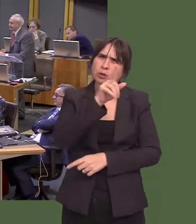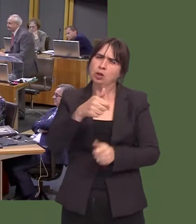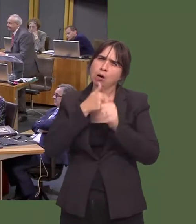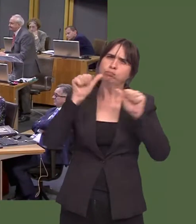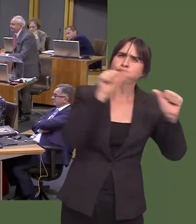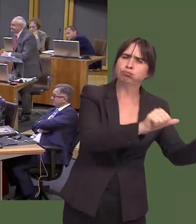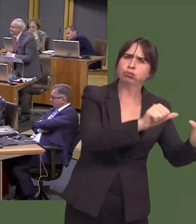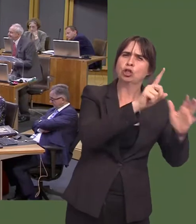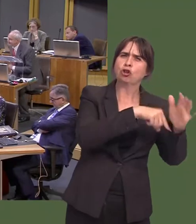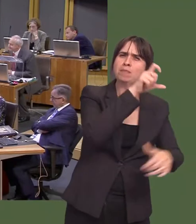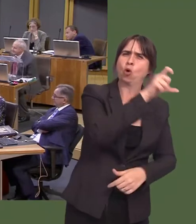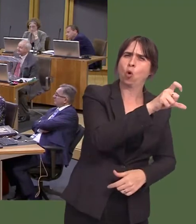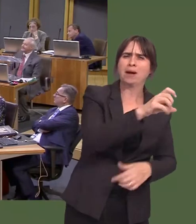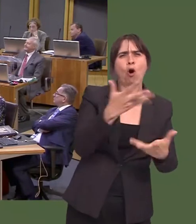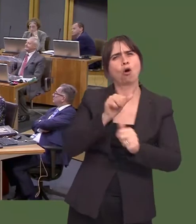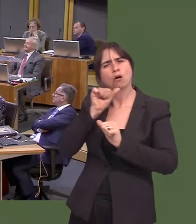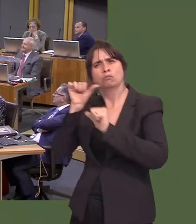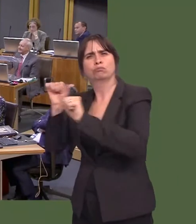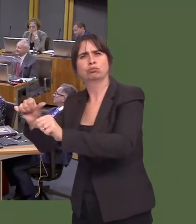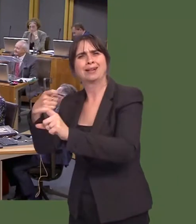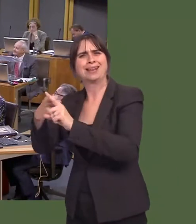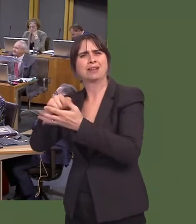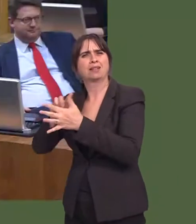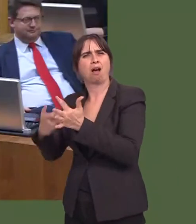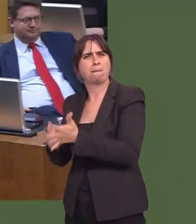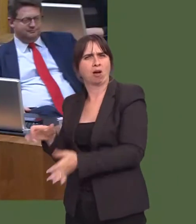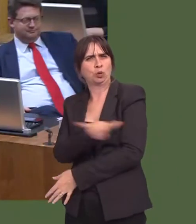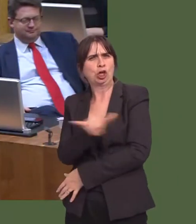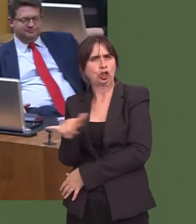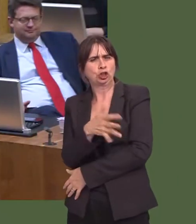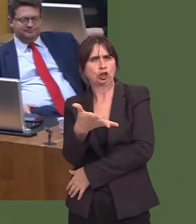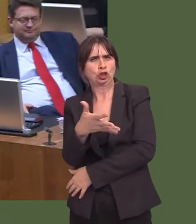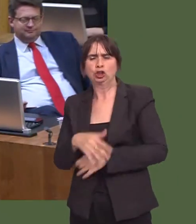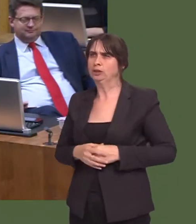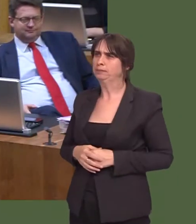Carwyn Jones: Well, what we do know from the election is the hard Brexit that is espoused